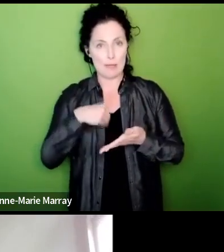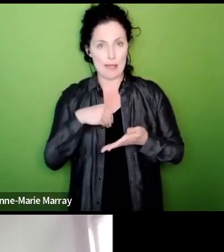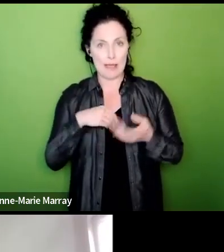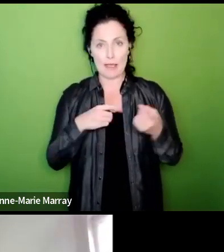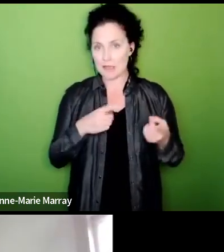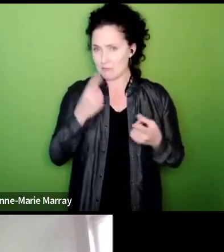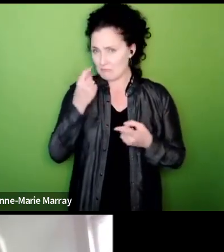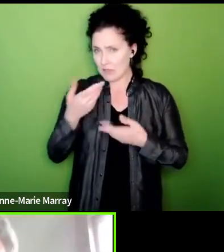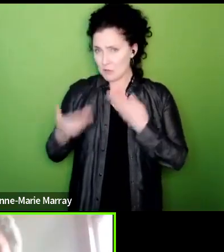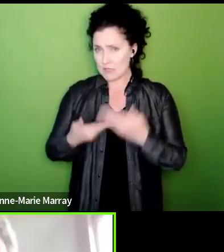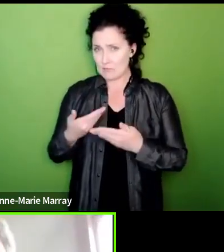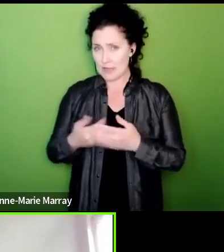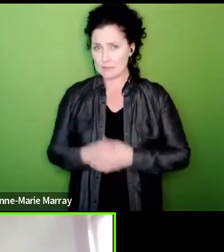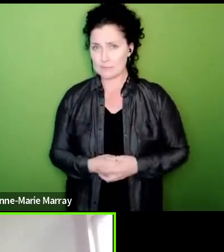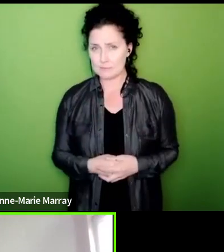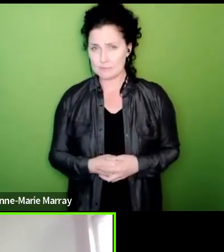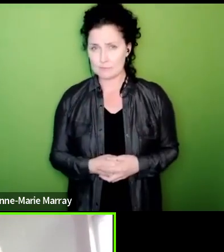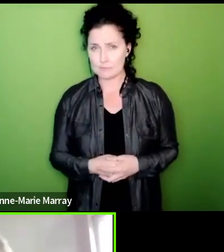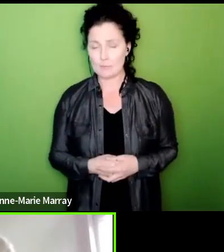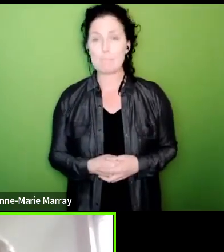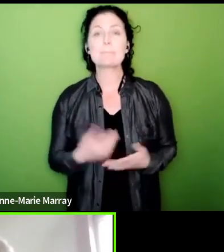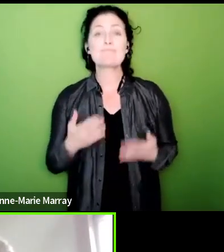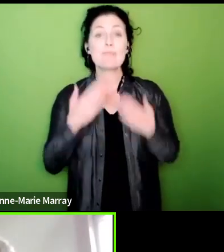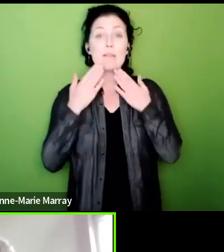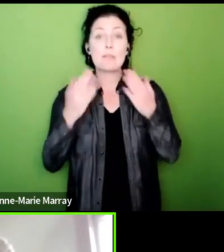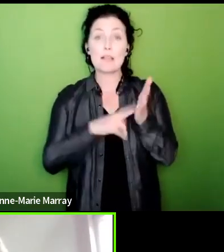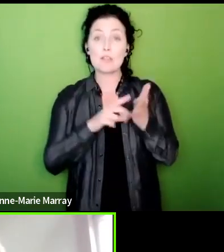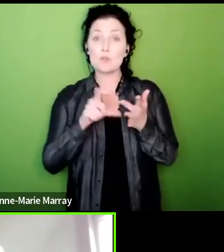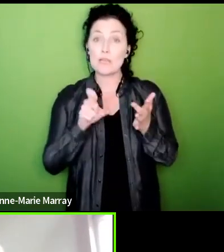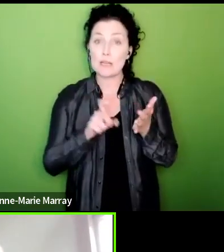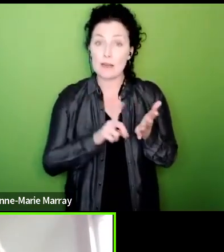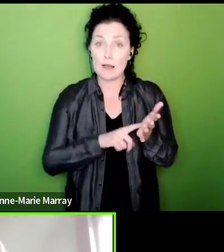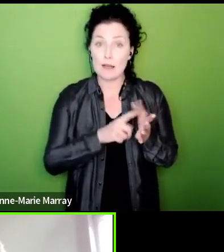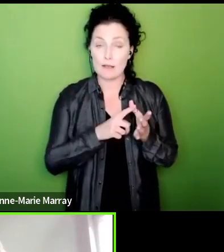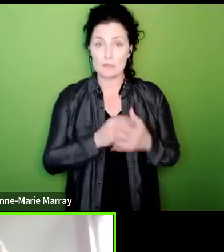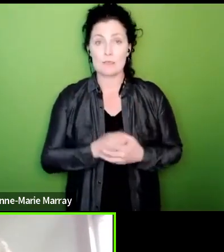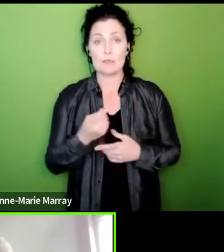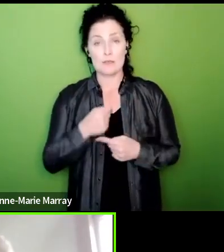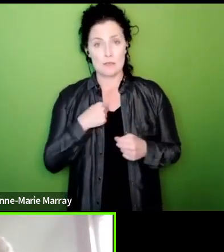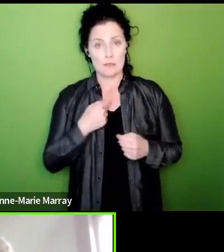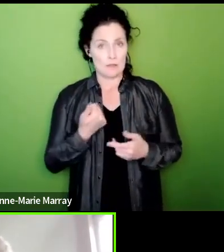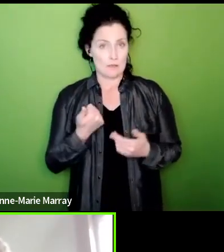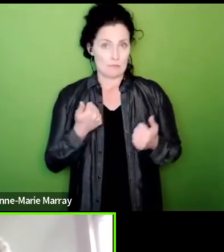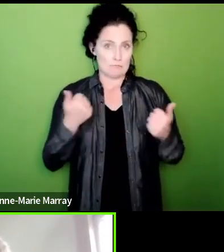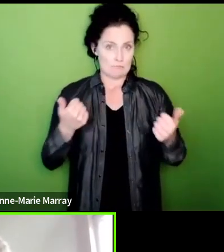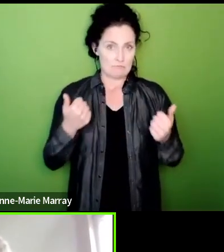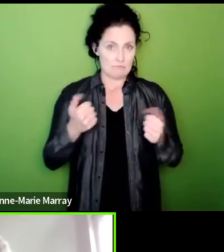yes and thanks very much to Nicola and it's great to see that already the media is covering the